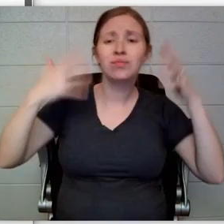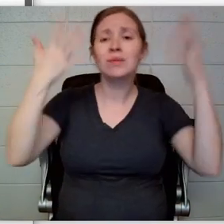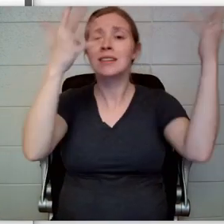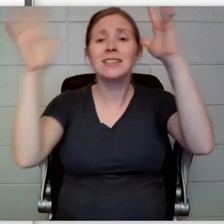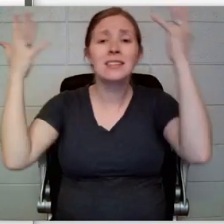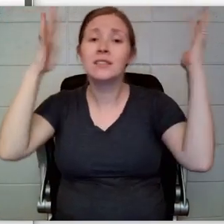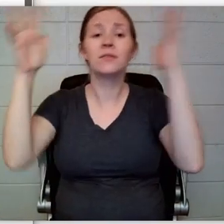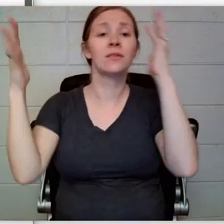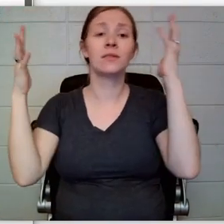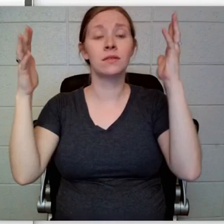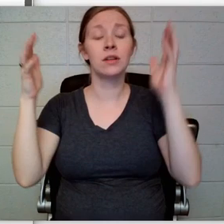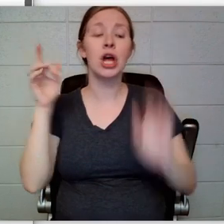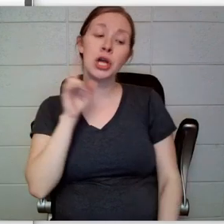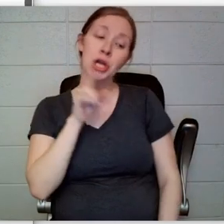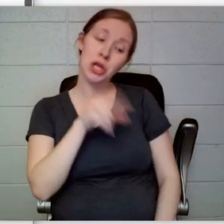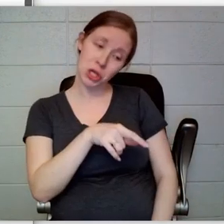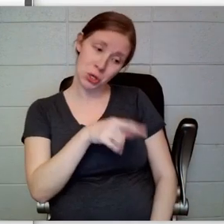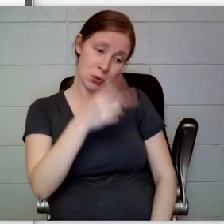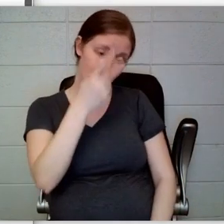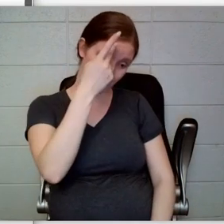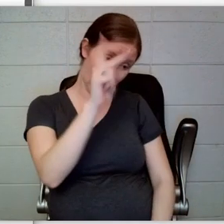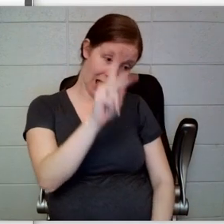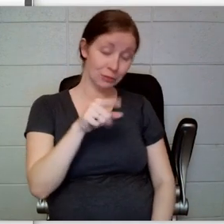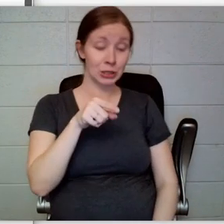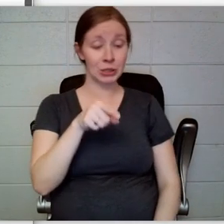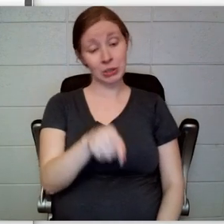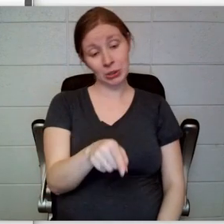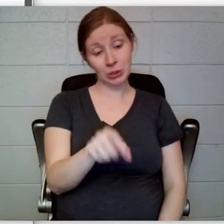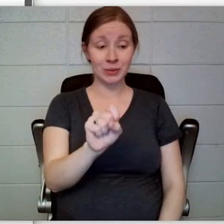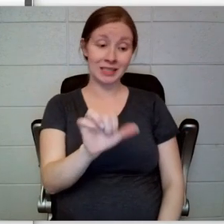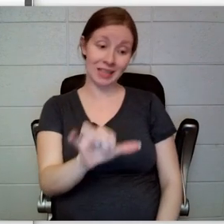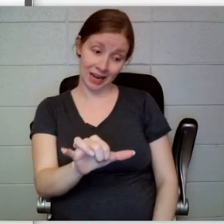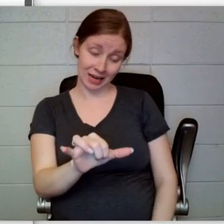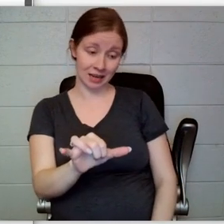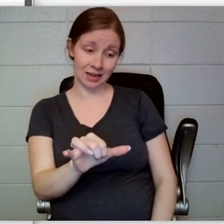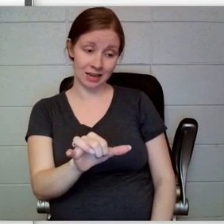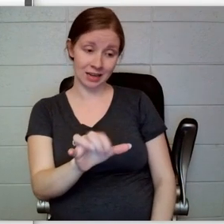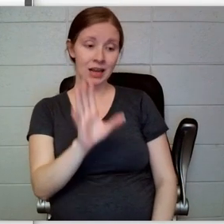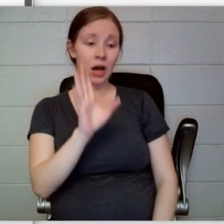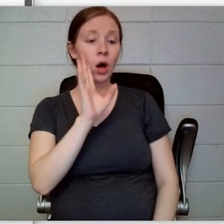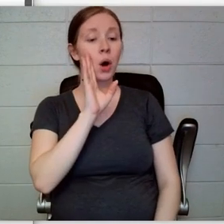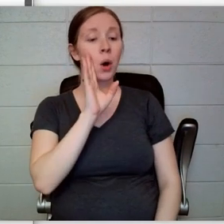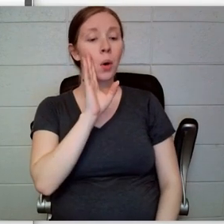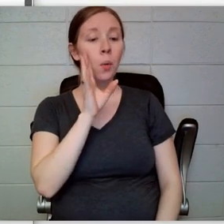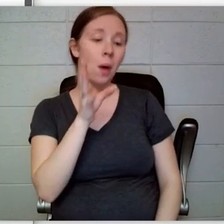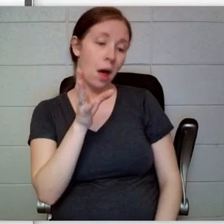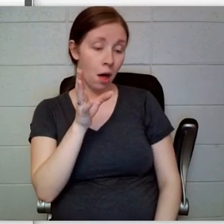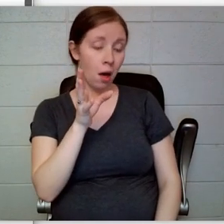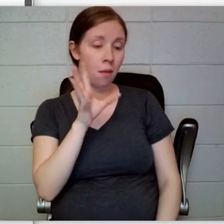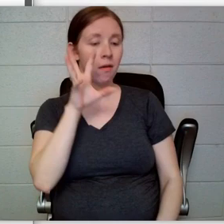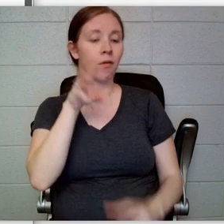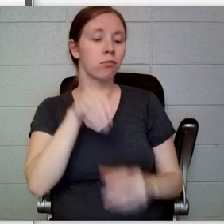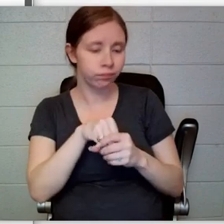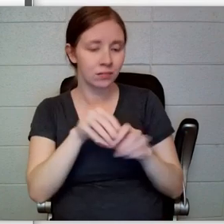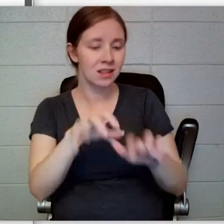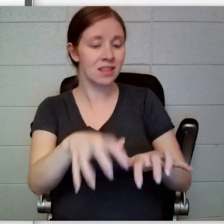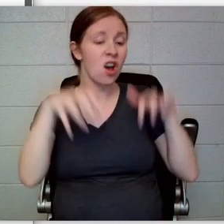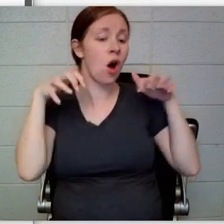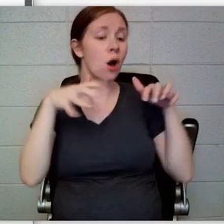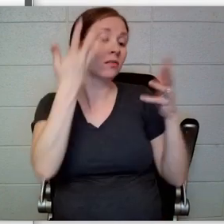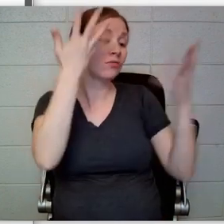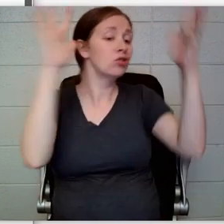Klaus, and you, Sunny, will play some of the cheering people in the crowd.”